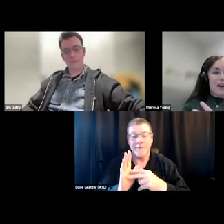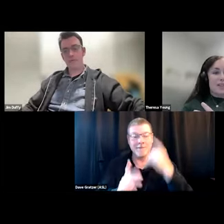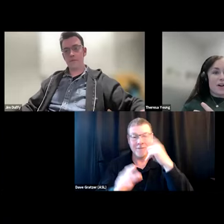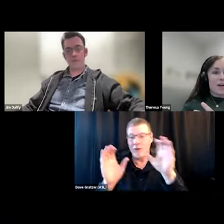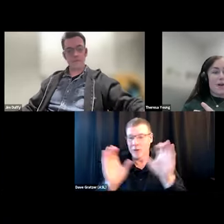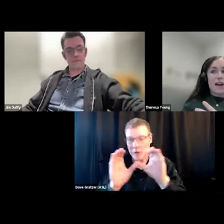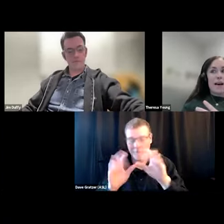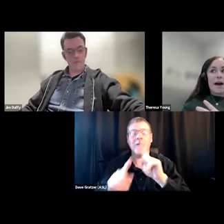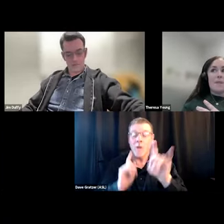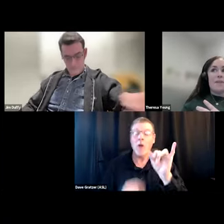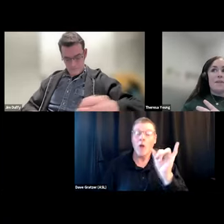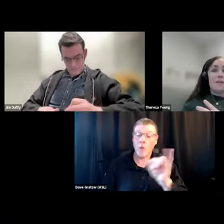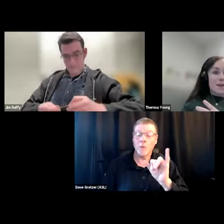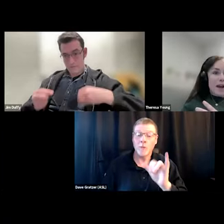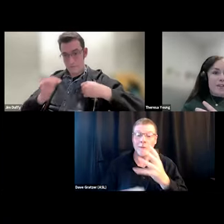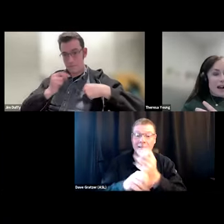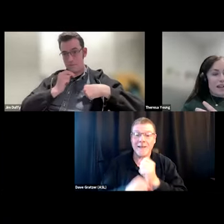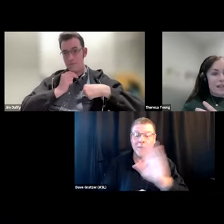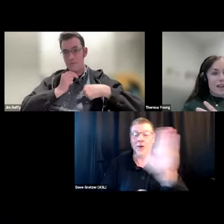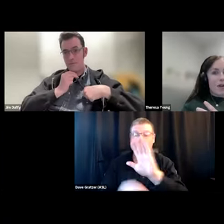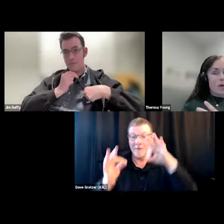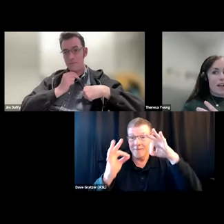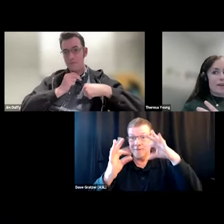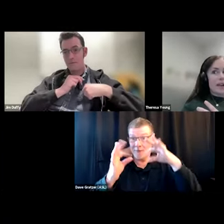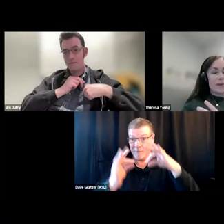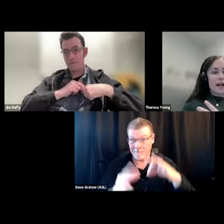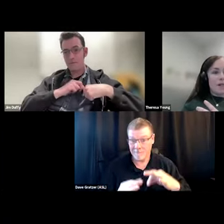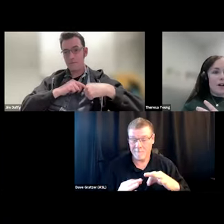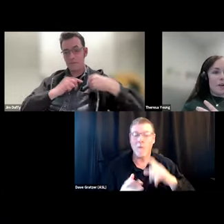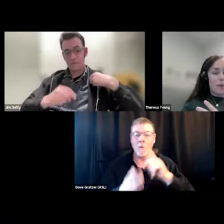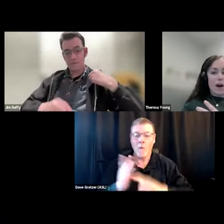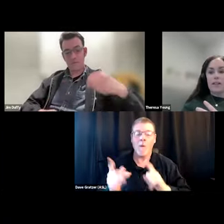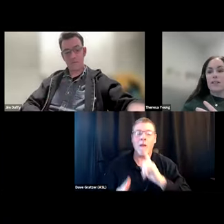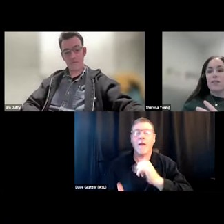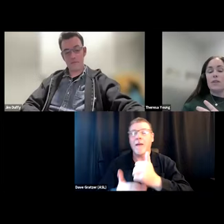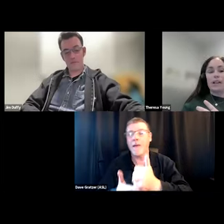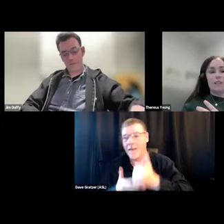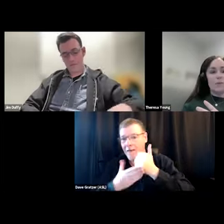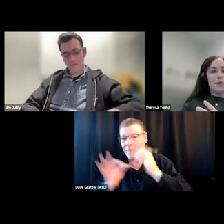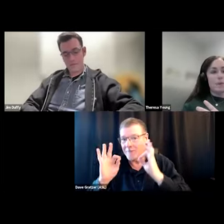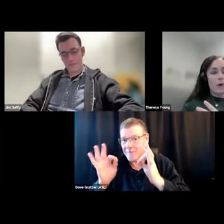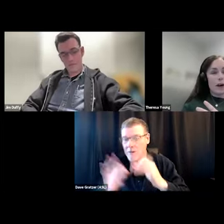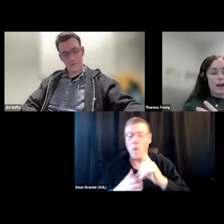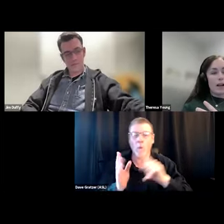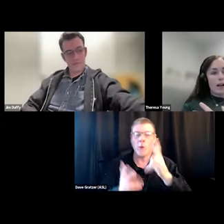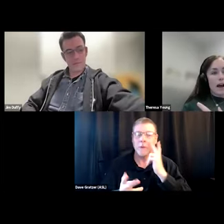but also for feedback for us in what has been helpful, what you'd like to see moving forward,